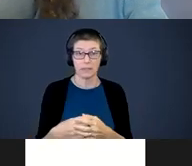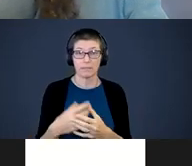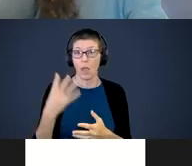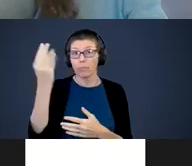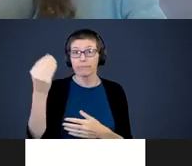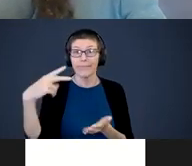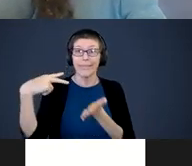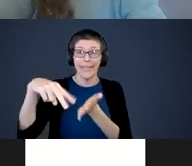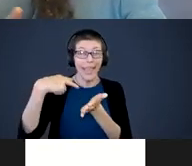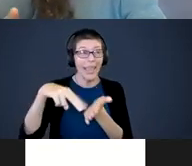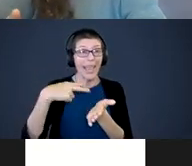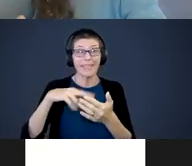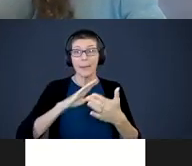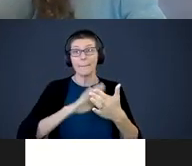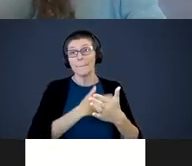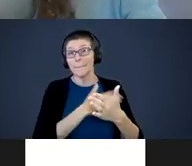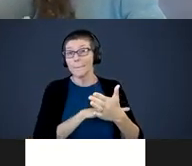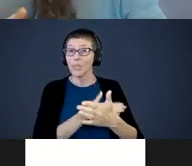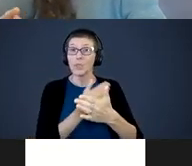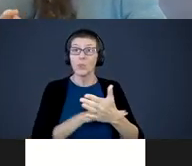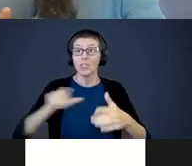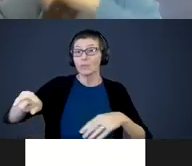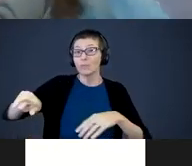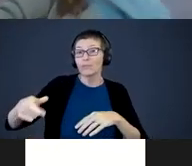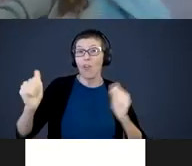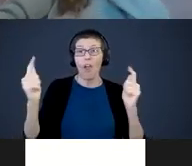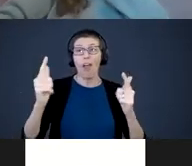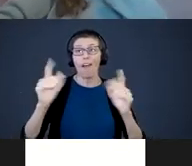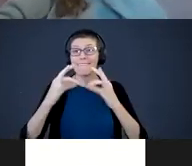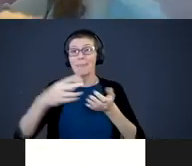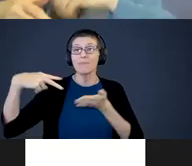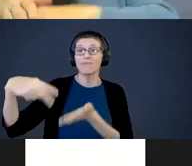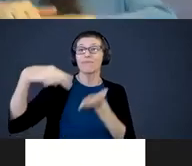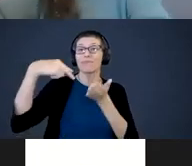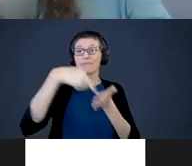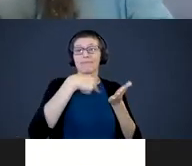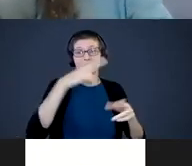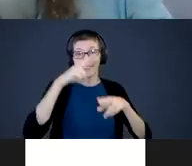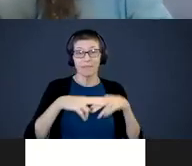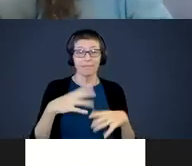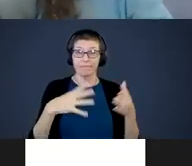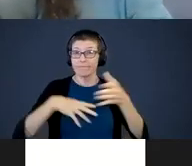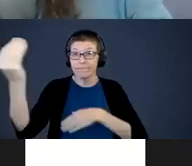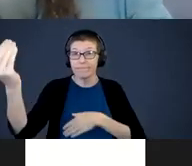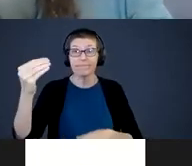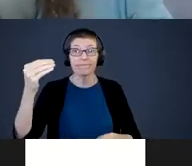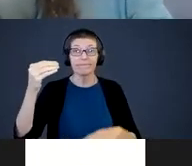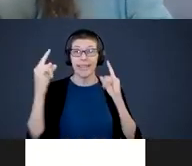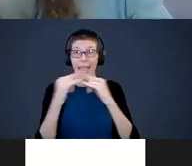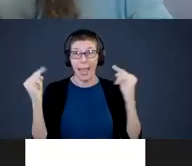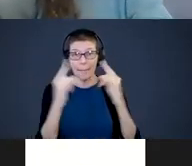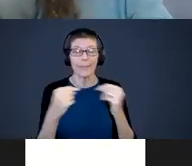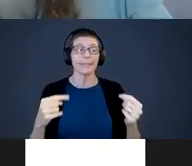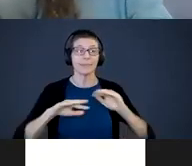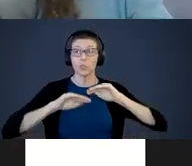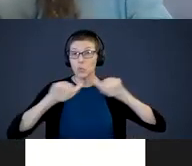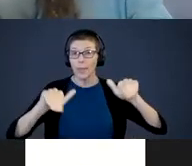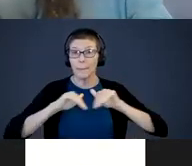on the music and everybody in the family dances. Go camping. Go swimming. All these experiences